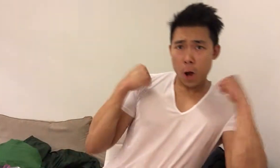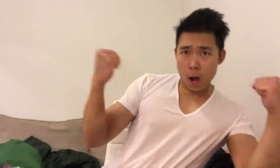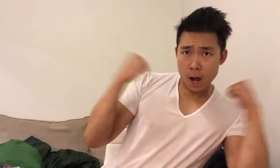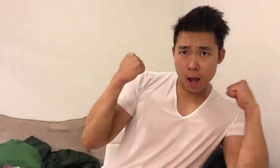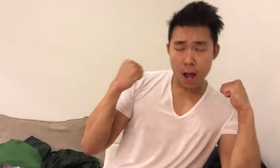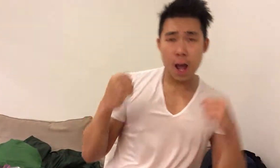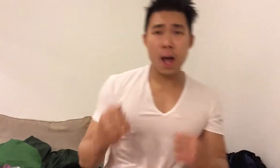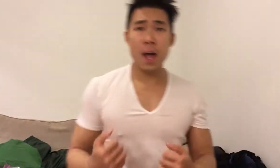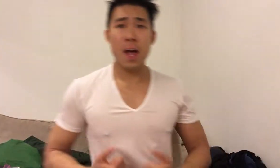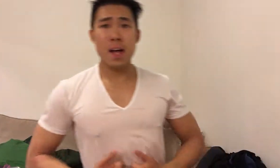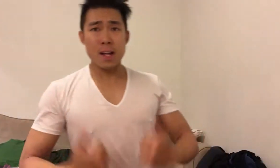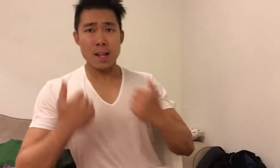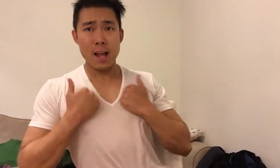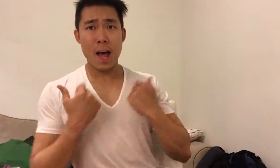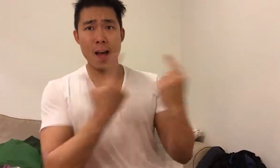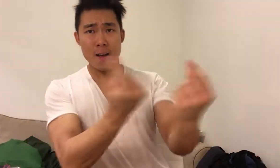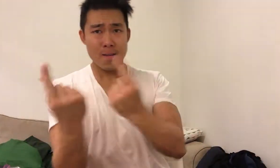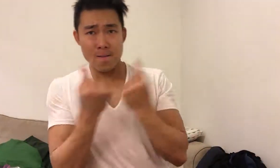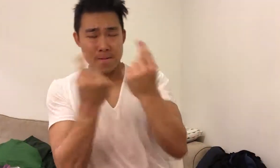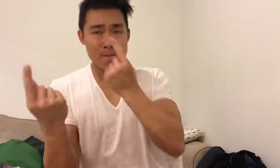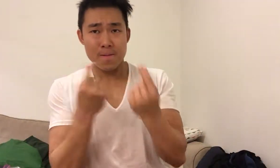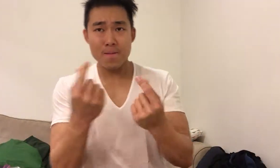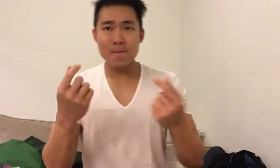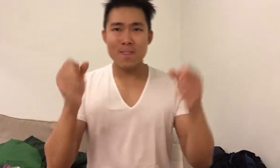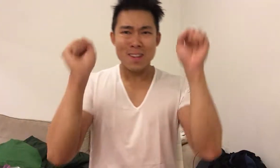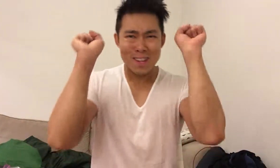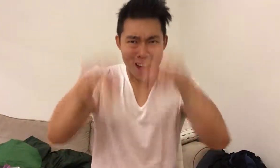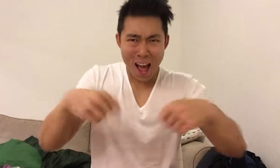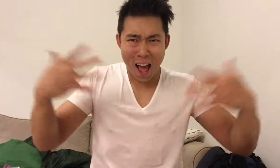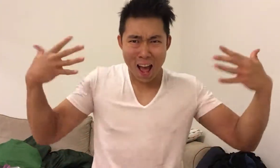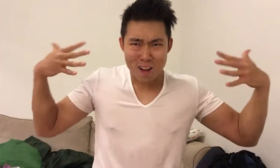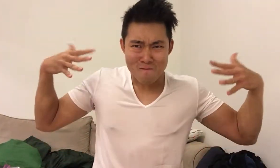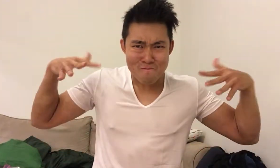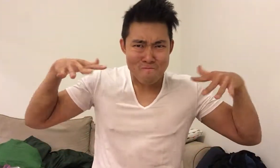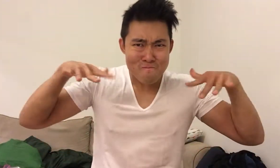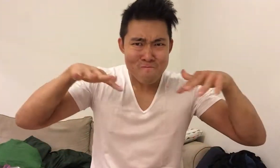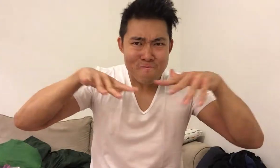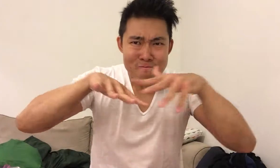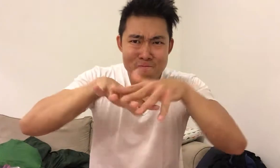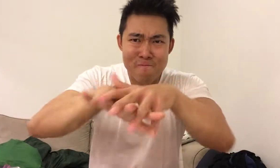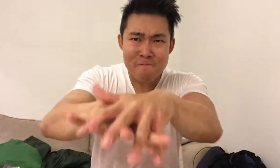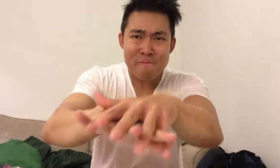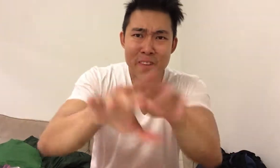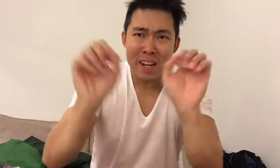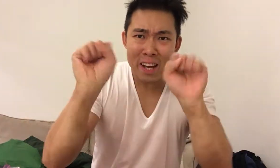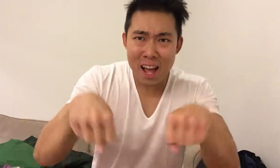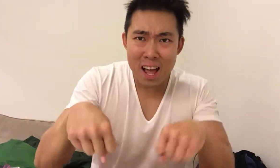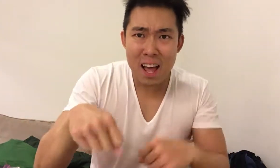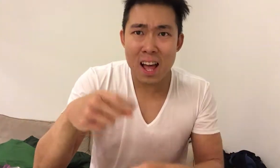It can be manageable to find a balance in your life with work out.